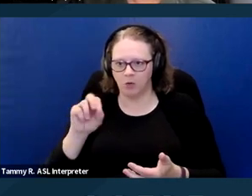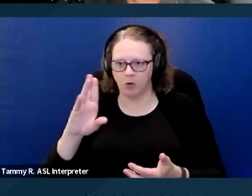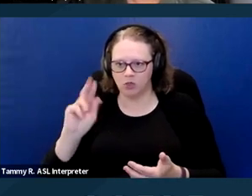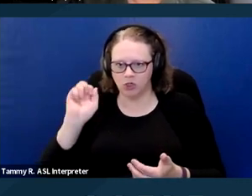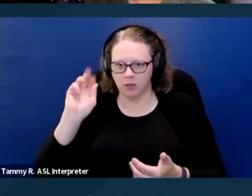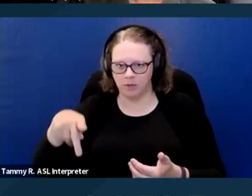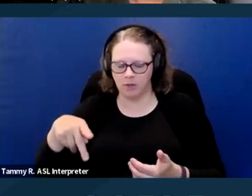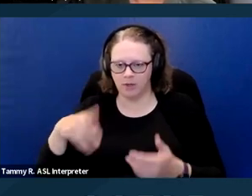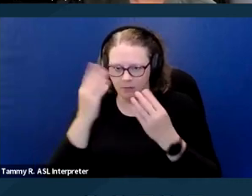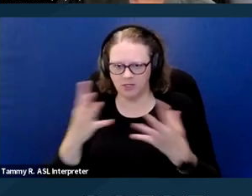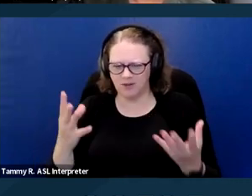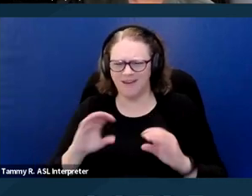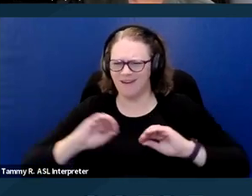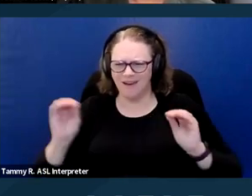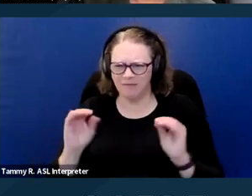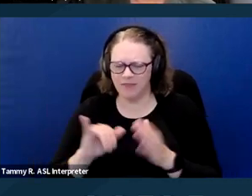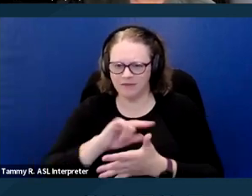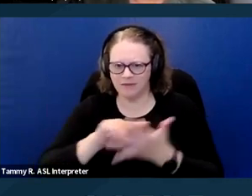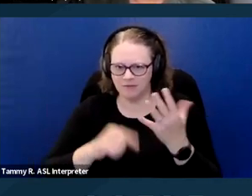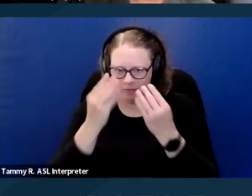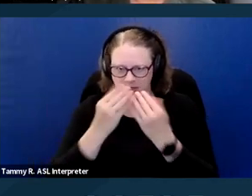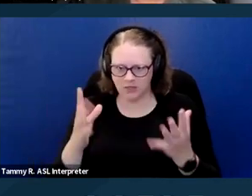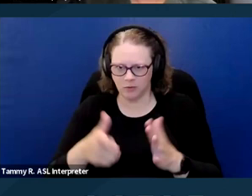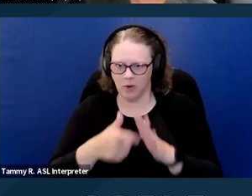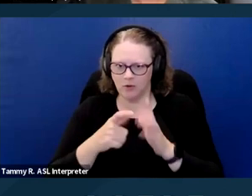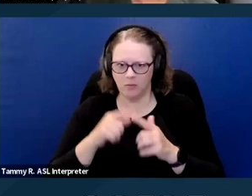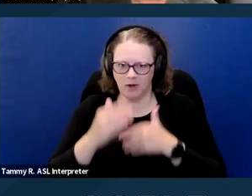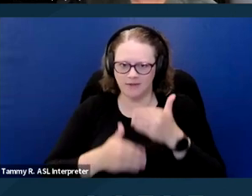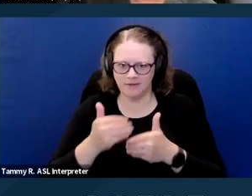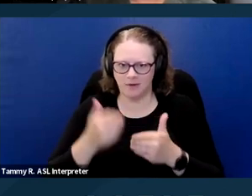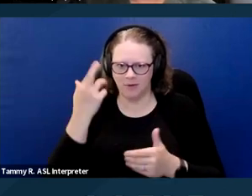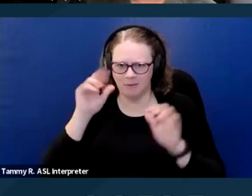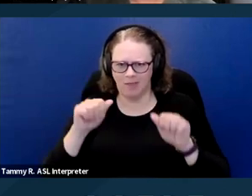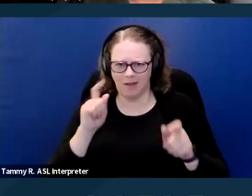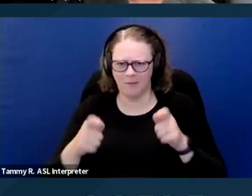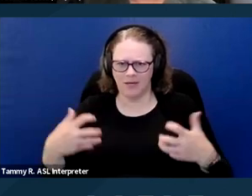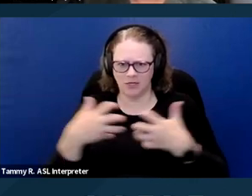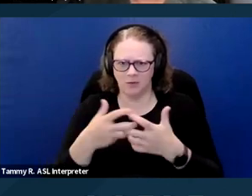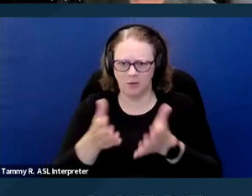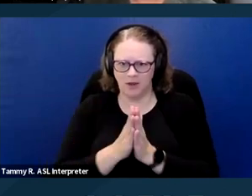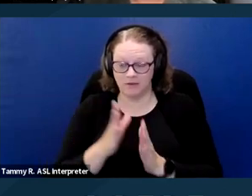to process an accommodation request. And in fact, asking for some of this information,